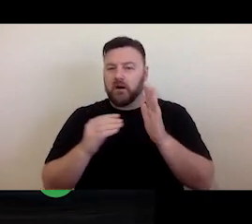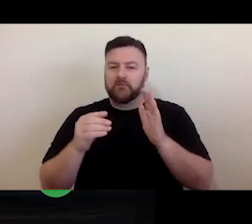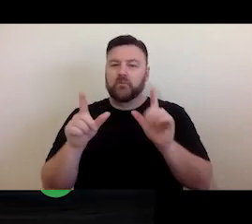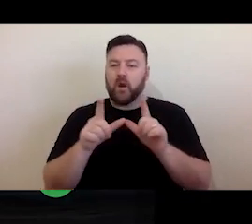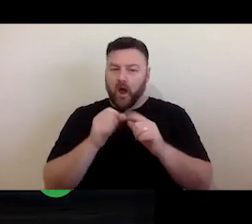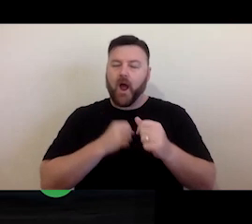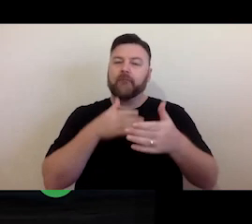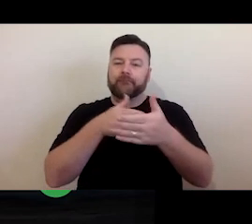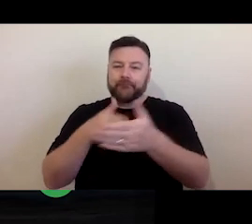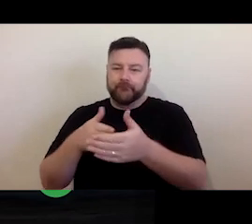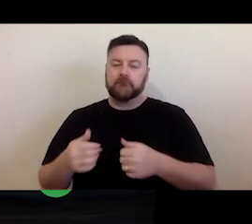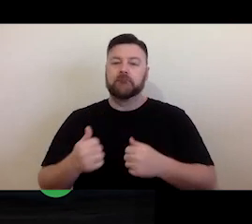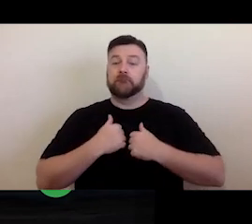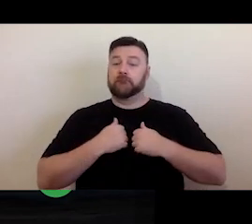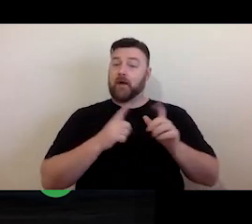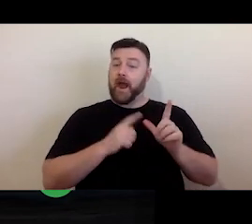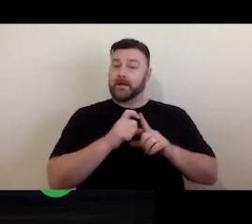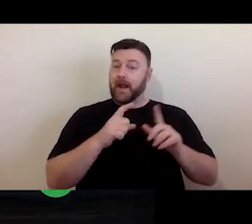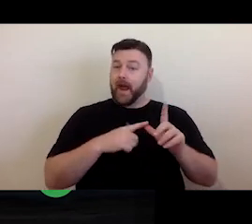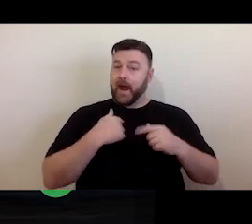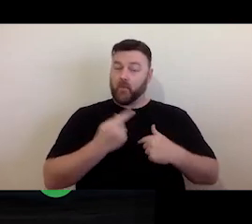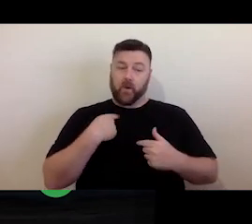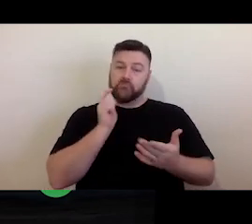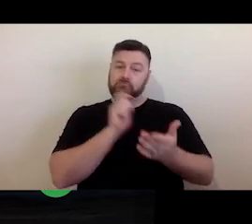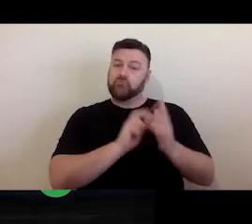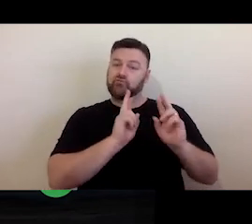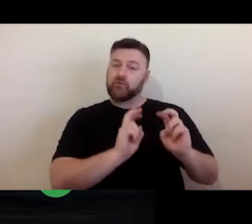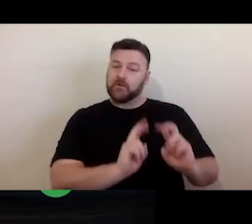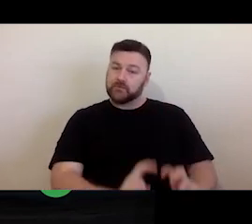The ADA commissioned research into how creators - they are the kinds of